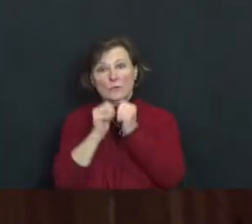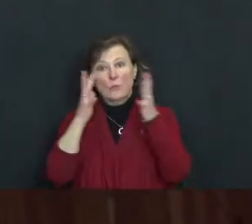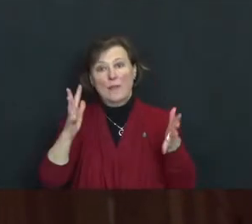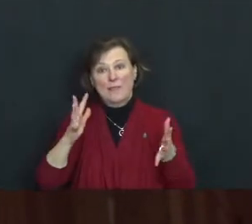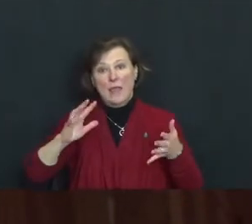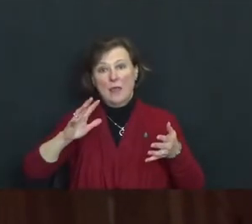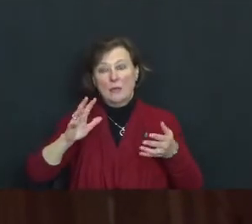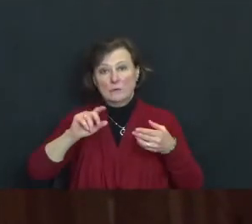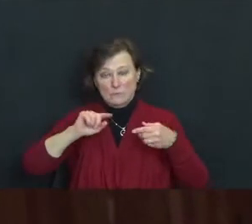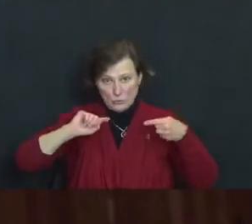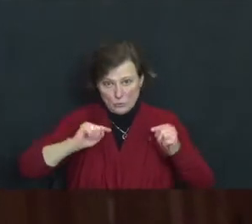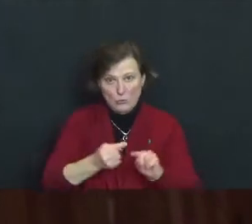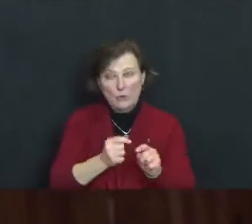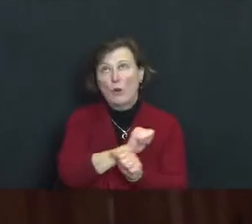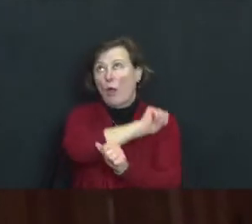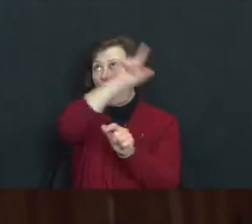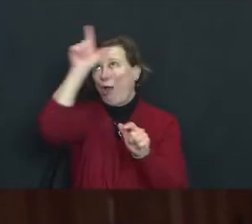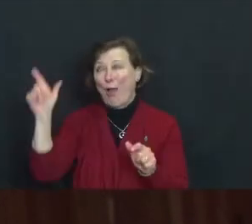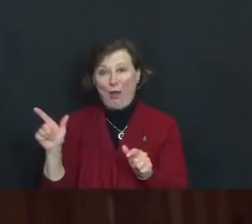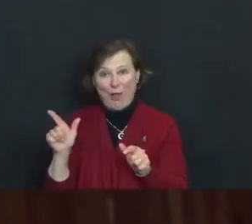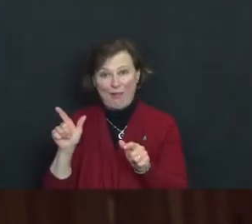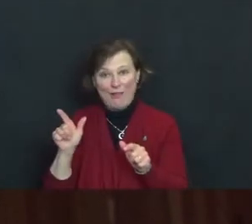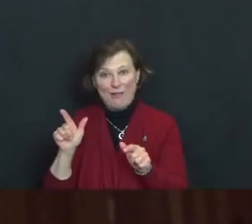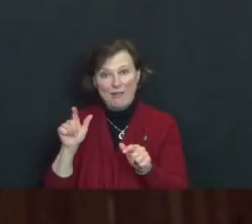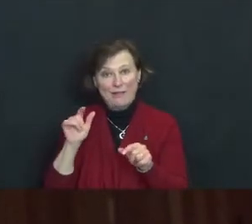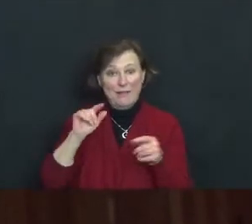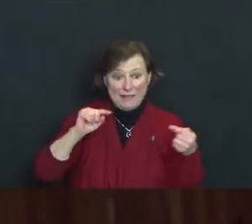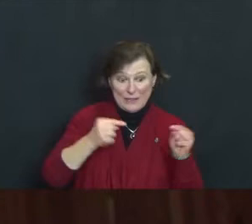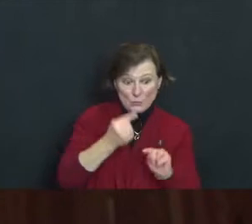that injury is known or unknown to them.